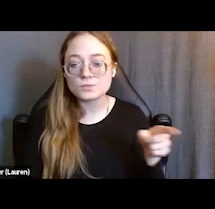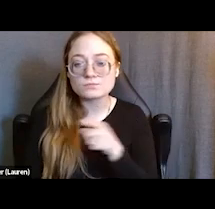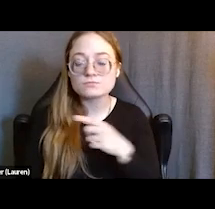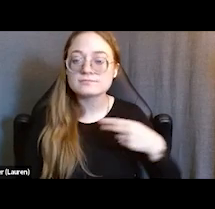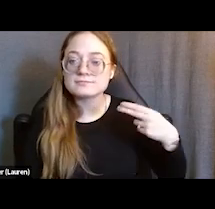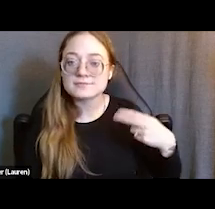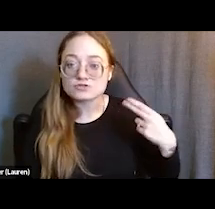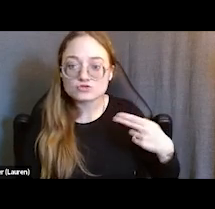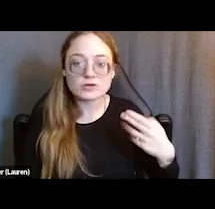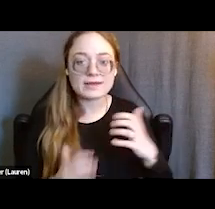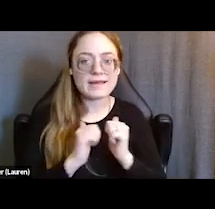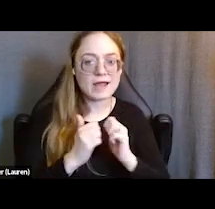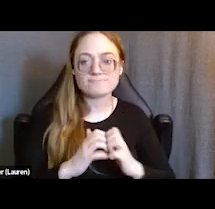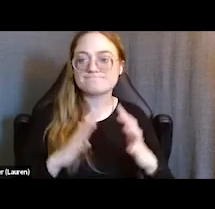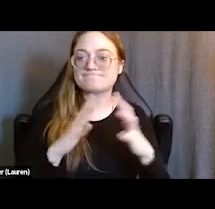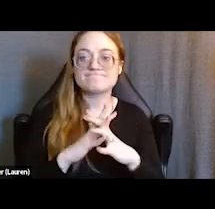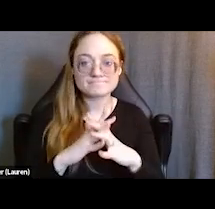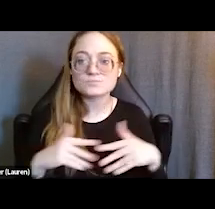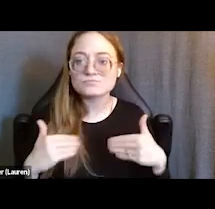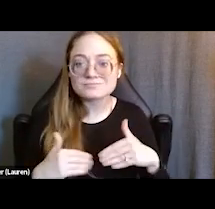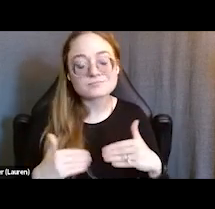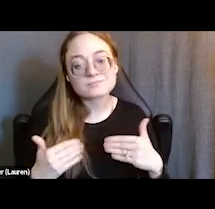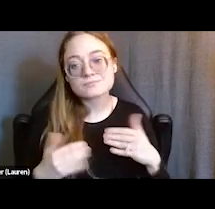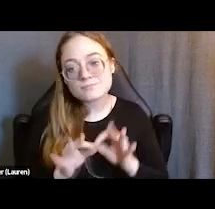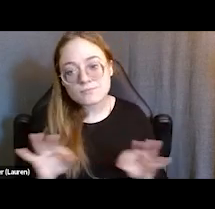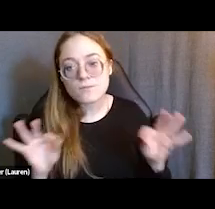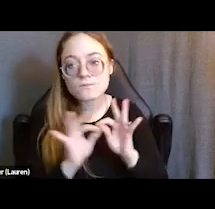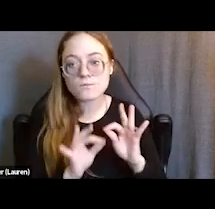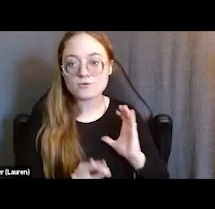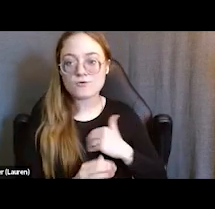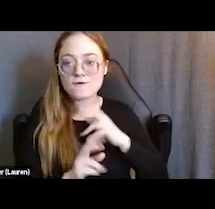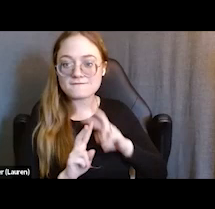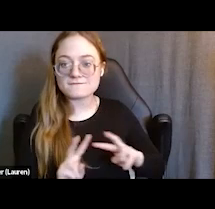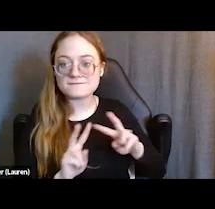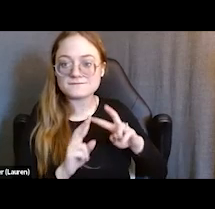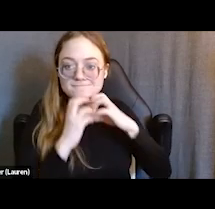and how we came about 'cause it is so integral to the values that still drive the organization today.